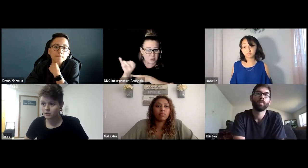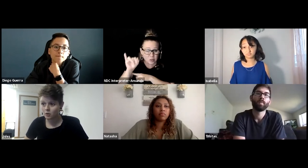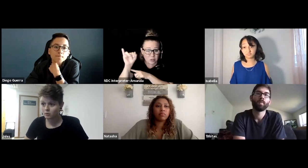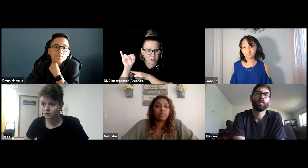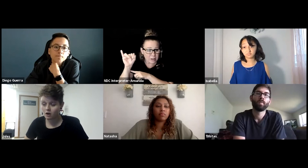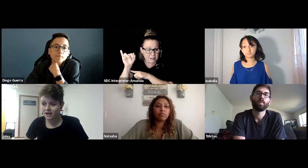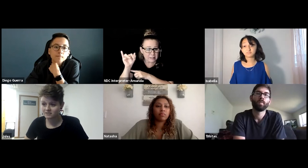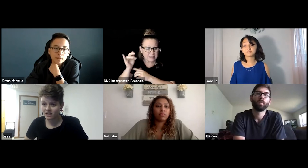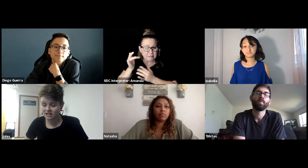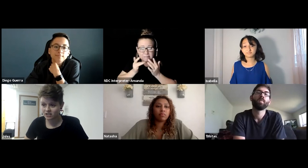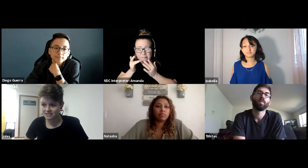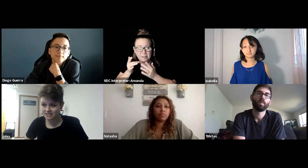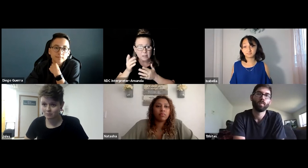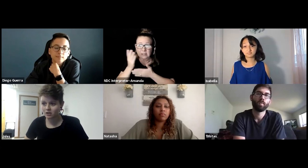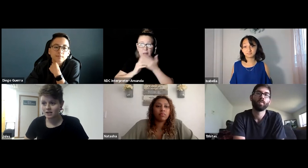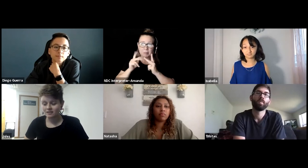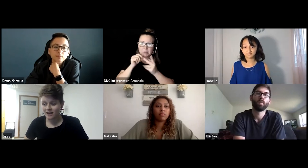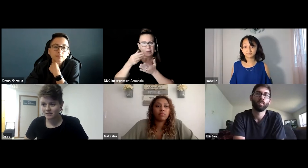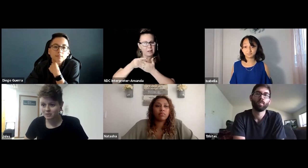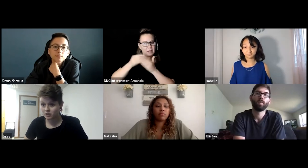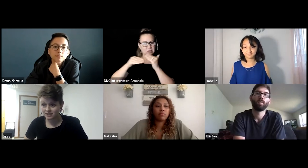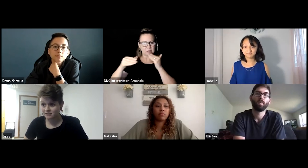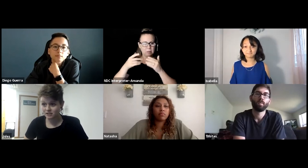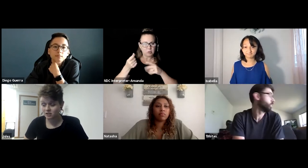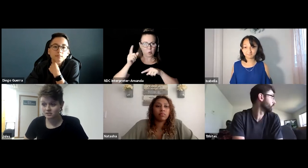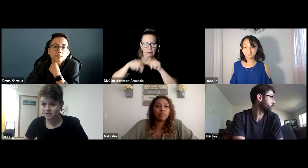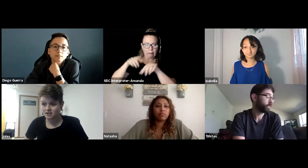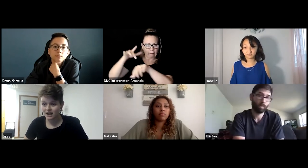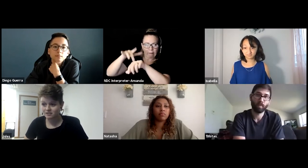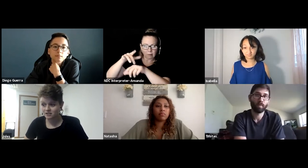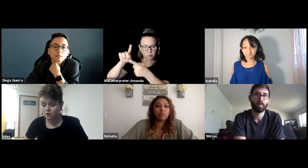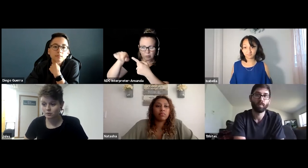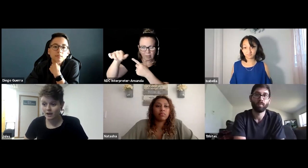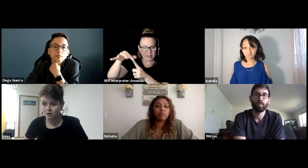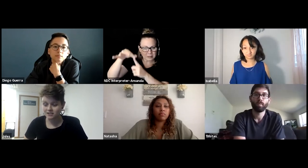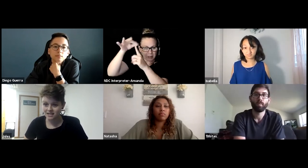aren't as financially stable, that can be really difficult to have to go through that process.